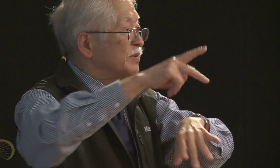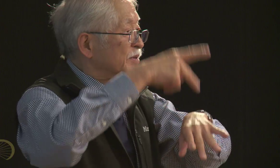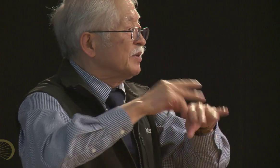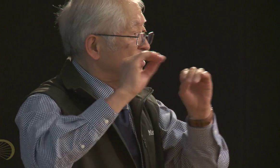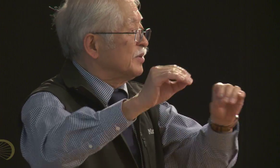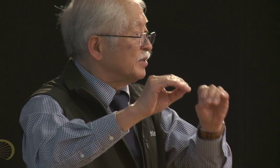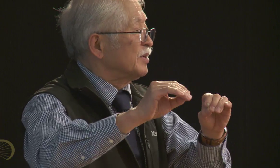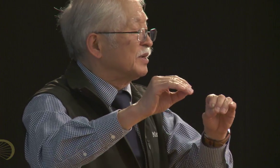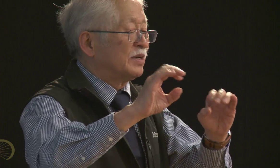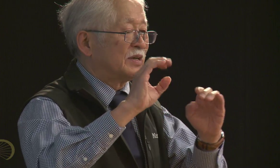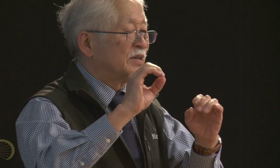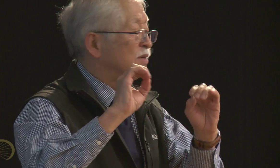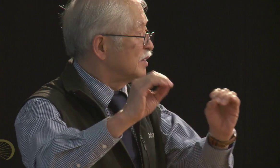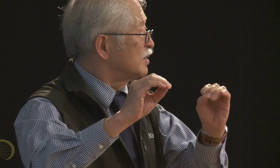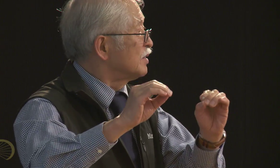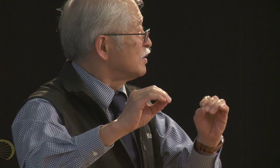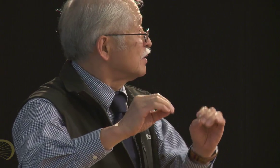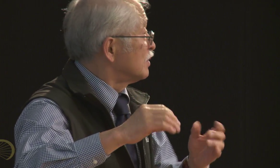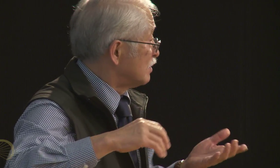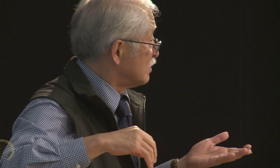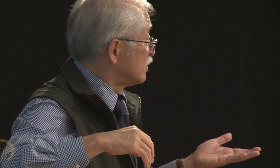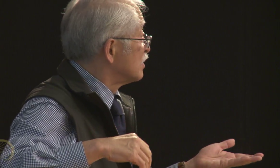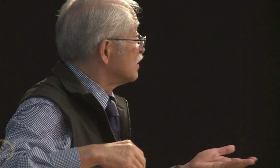including many American teachers, to go to the Philippines.